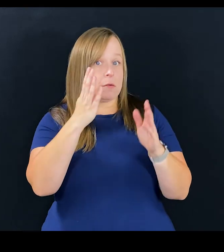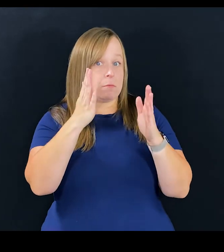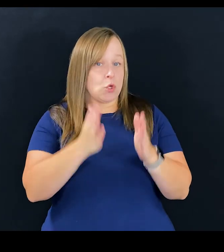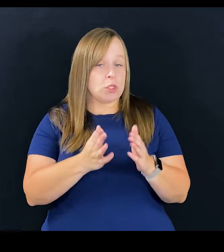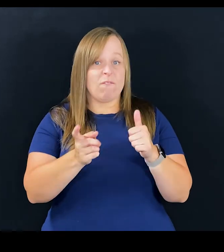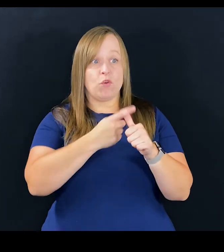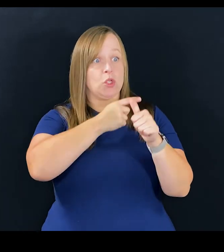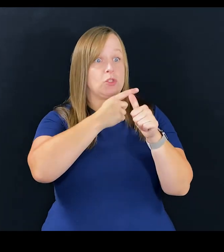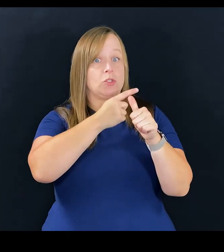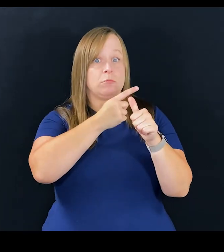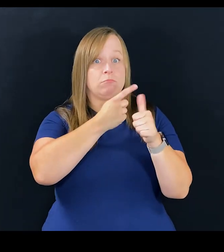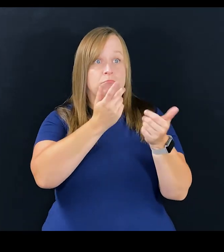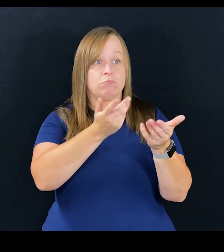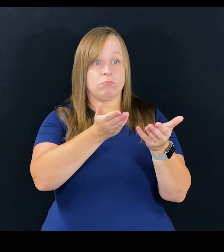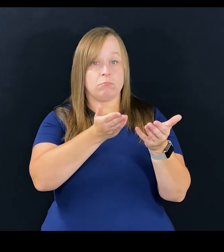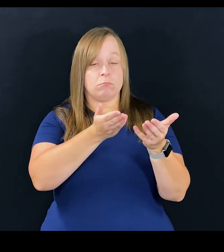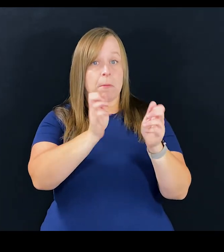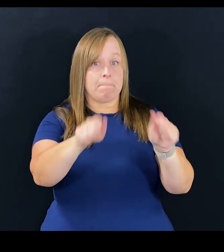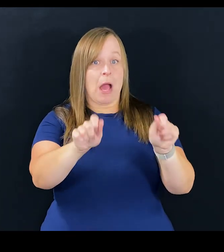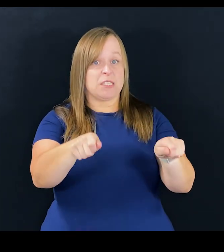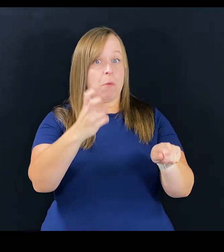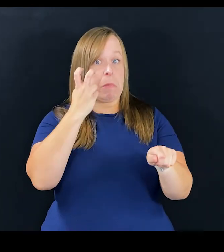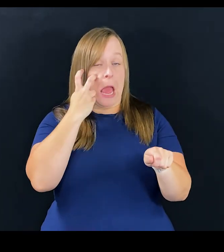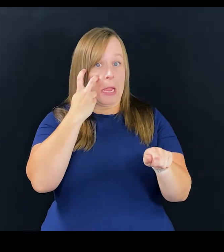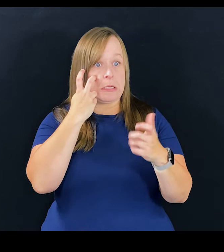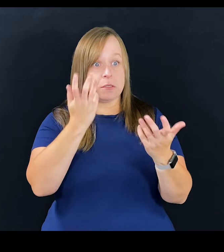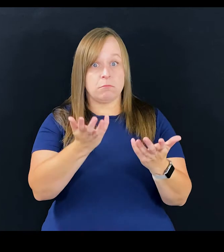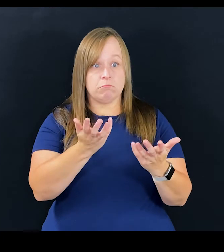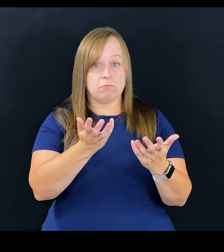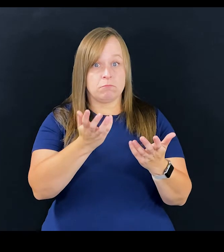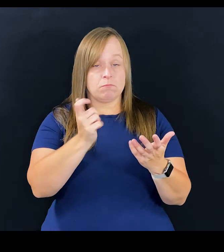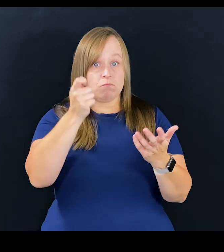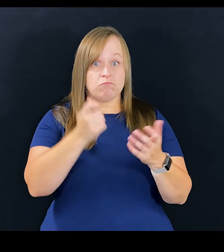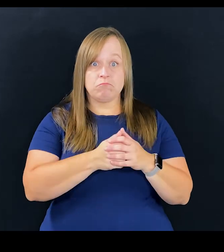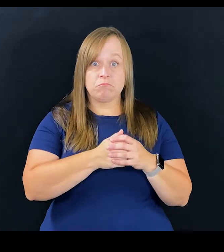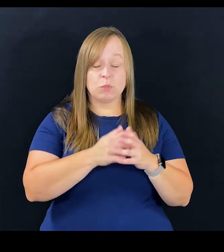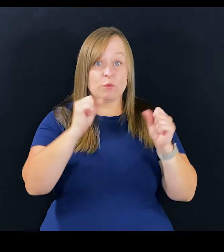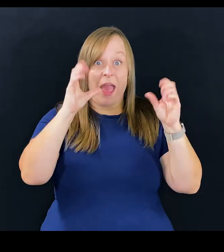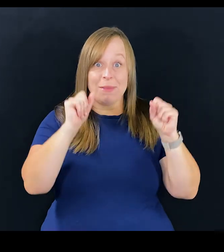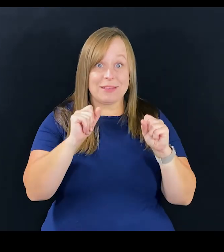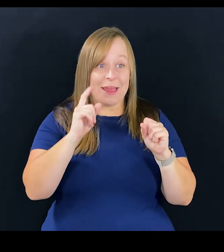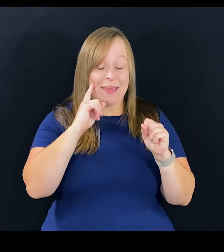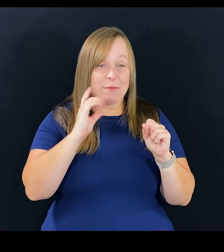and this will be the first possible blind jurist, which would be fabulous.